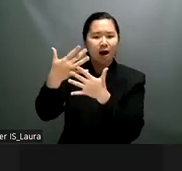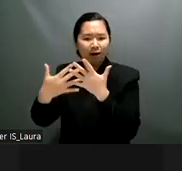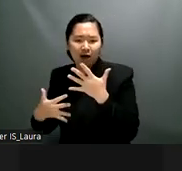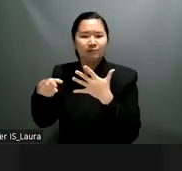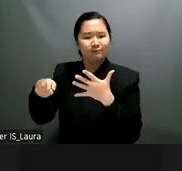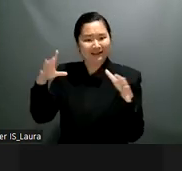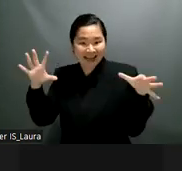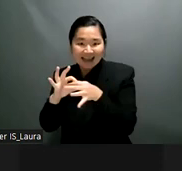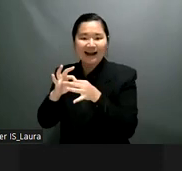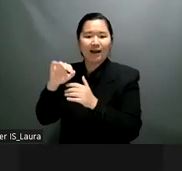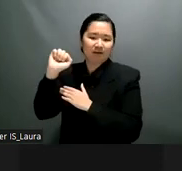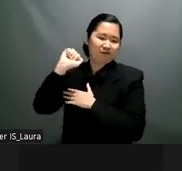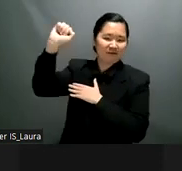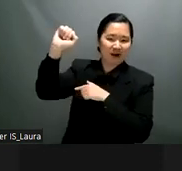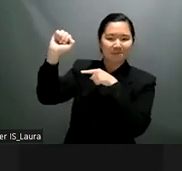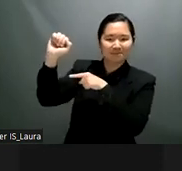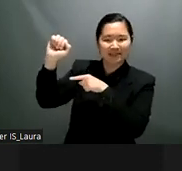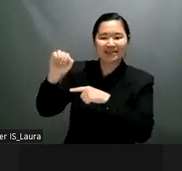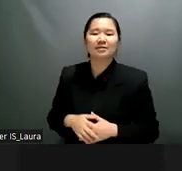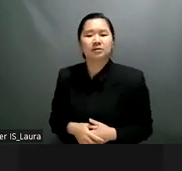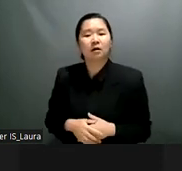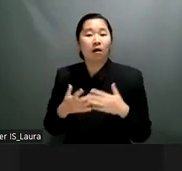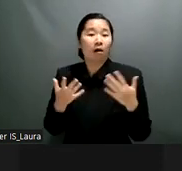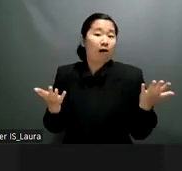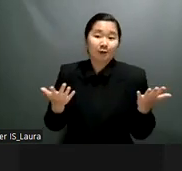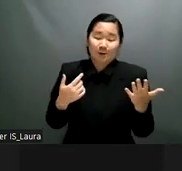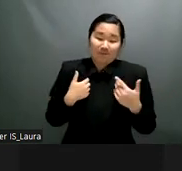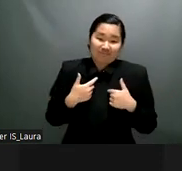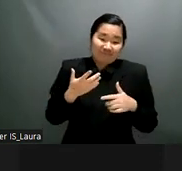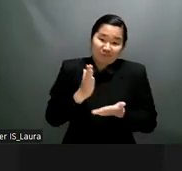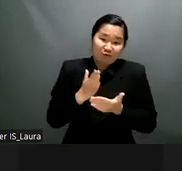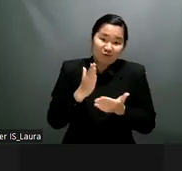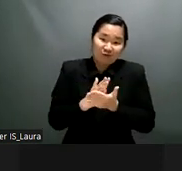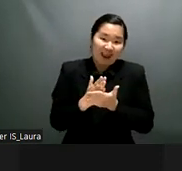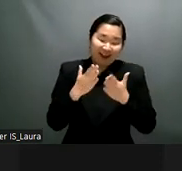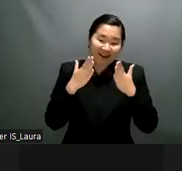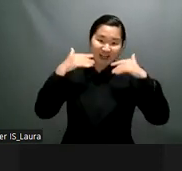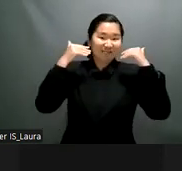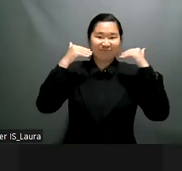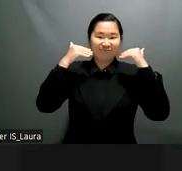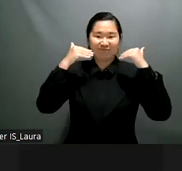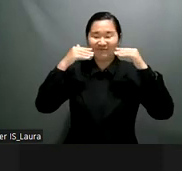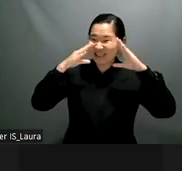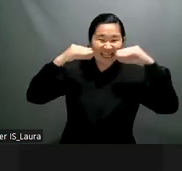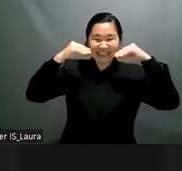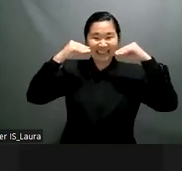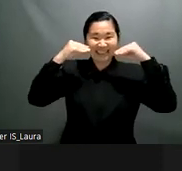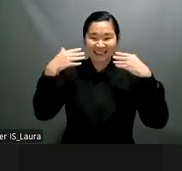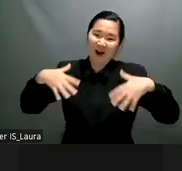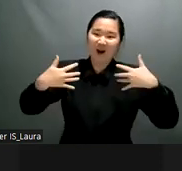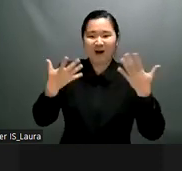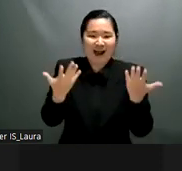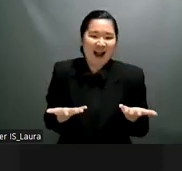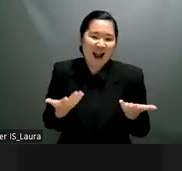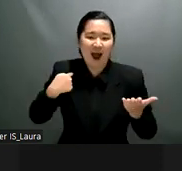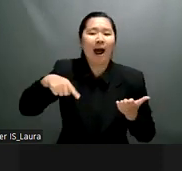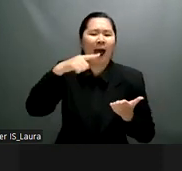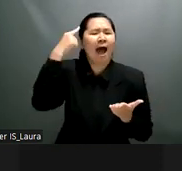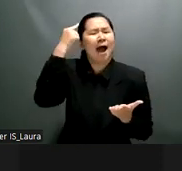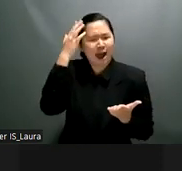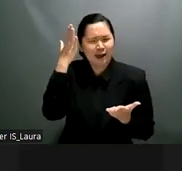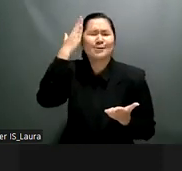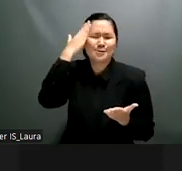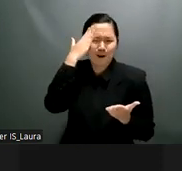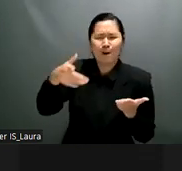with women with disabilities um i think uh you uh um we are going to have uh the last uh the last uh